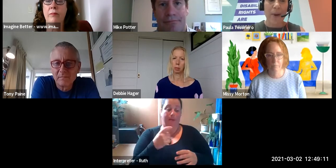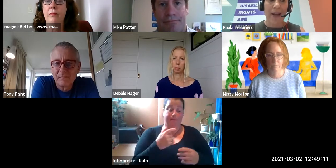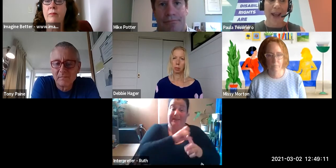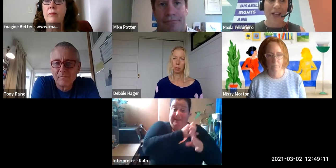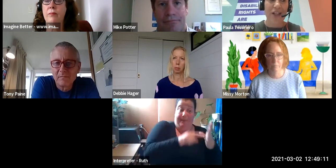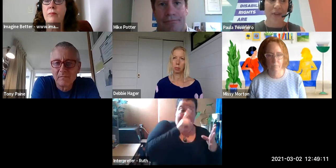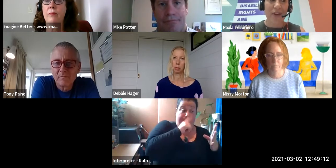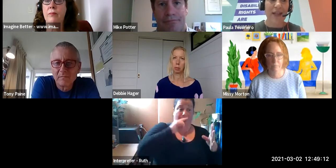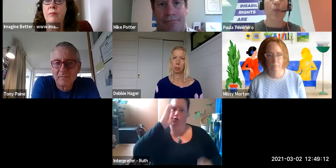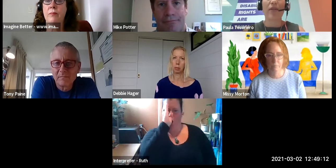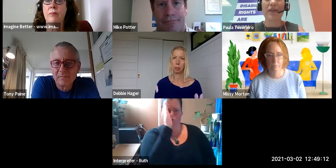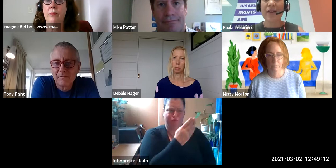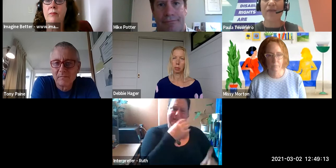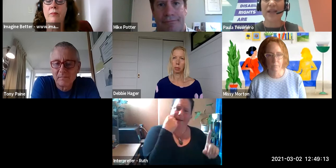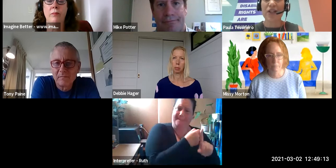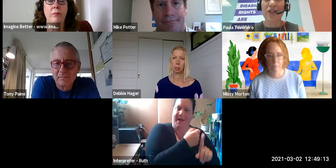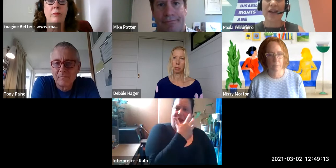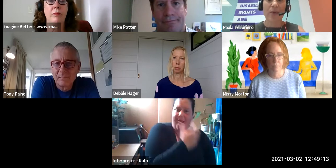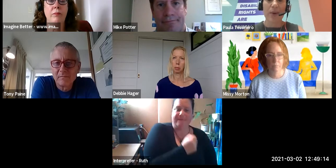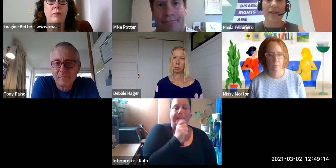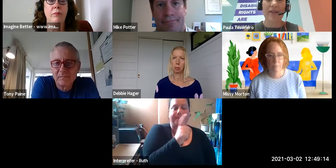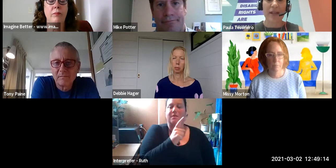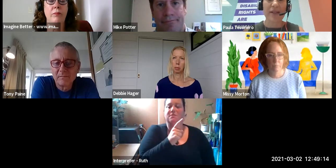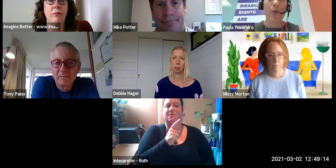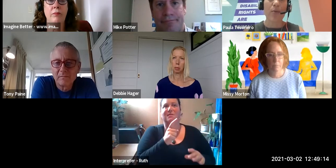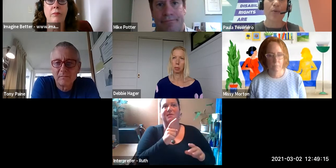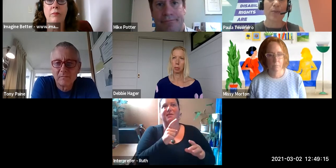but actually I think that's why this conversation and other ones like this are so important: